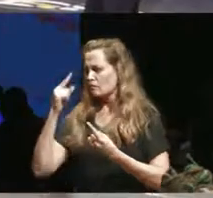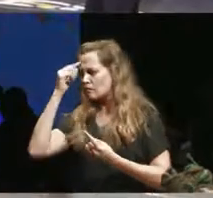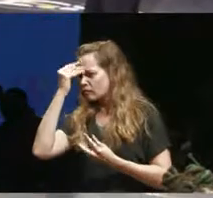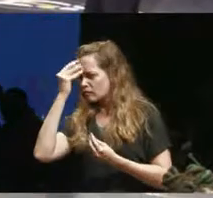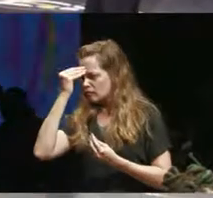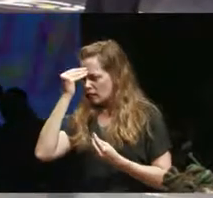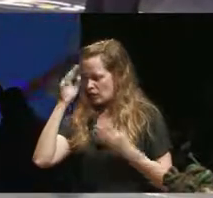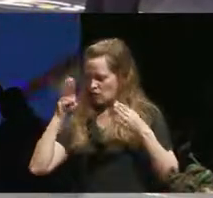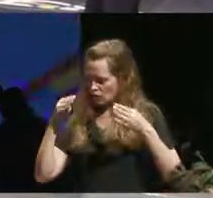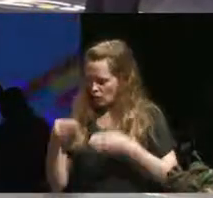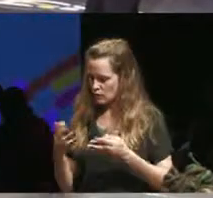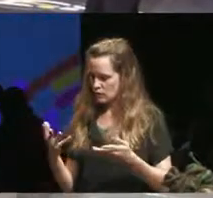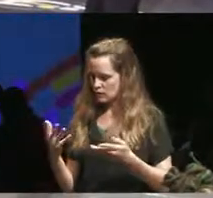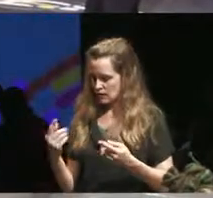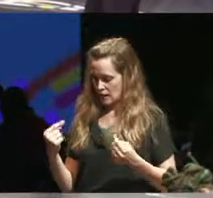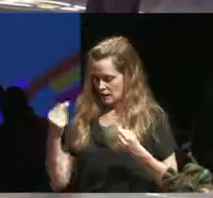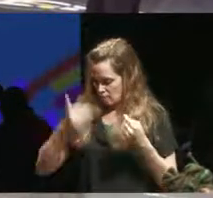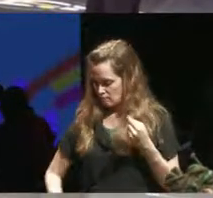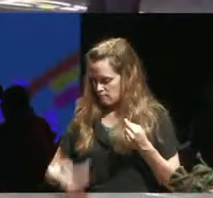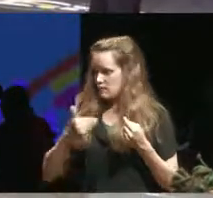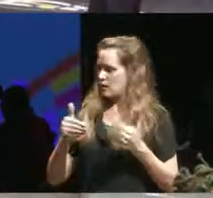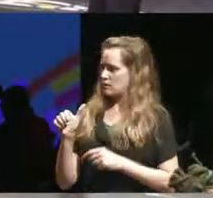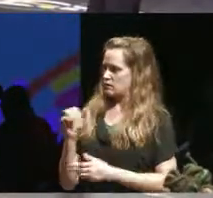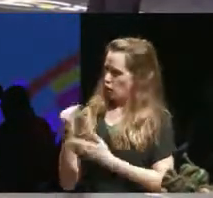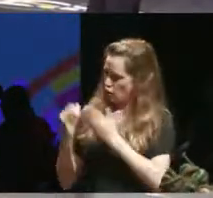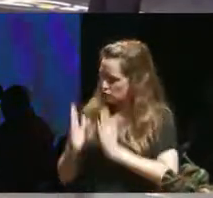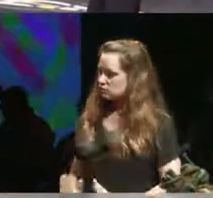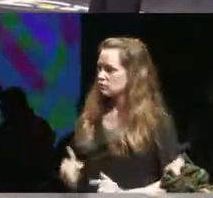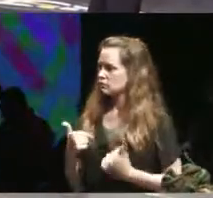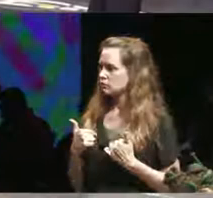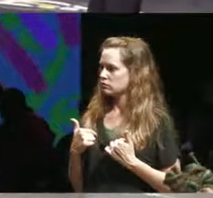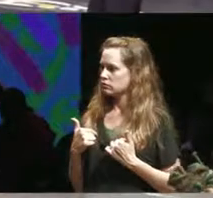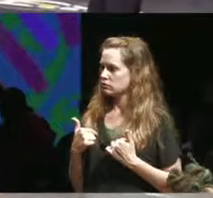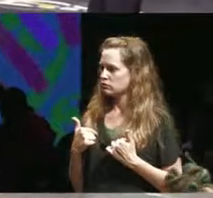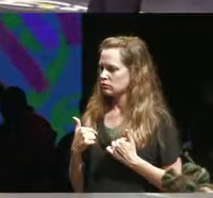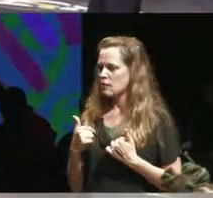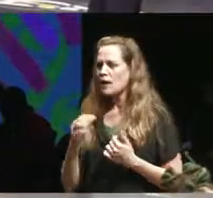experience of us as artists but I'm very interested in disabled curators and